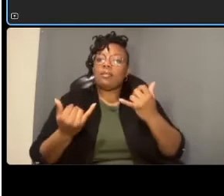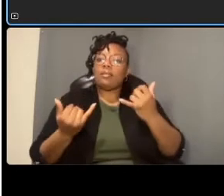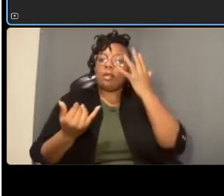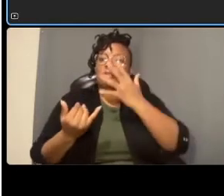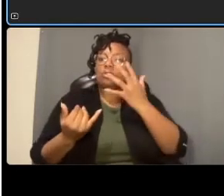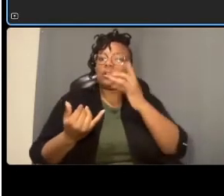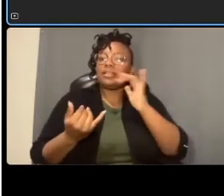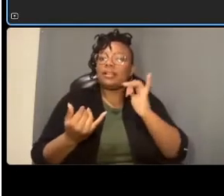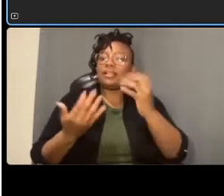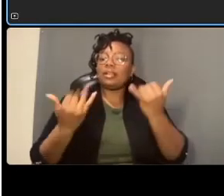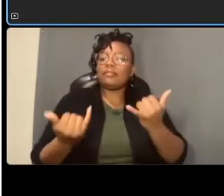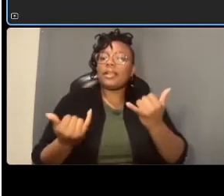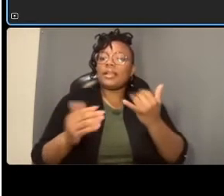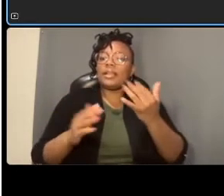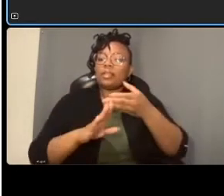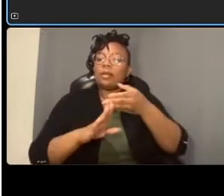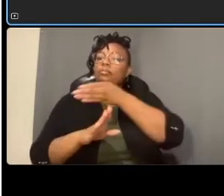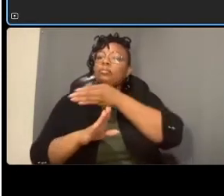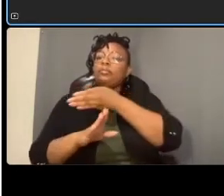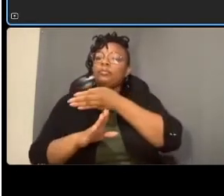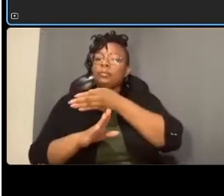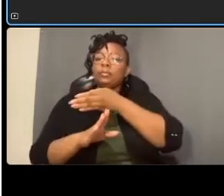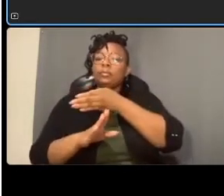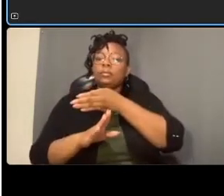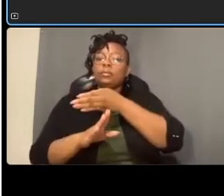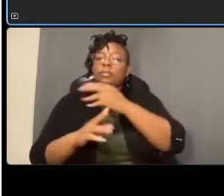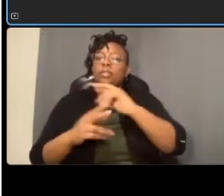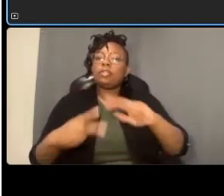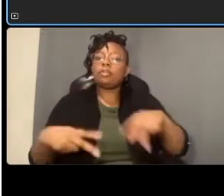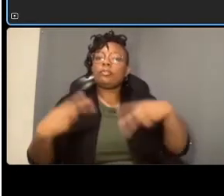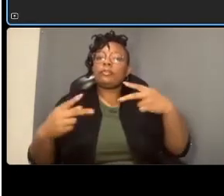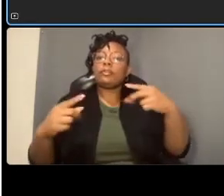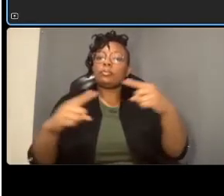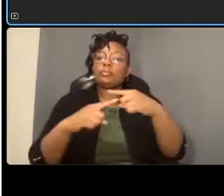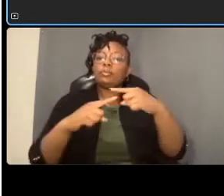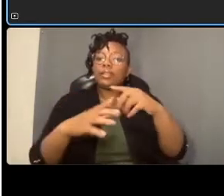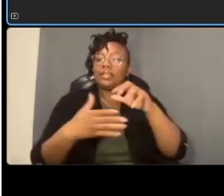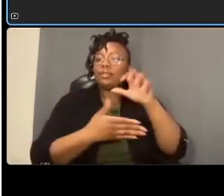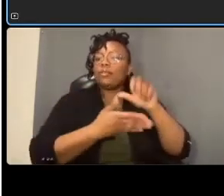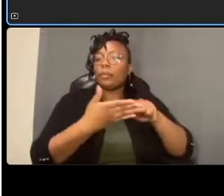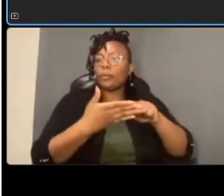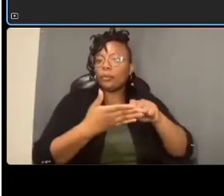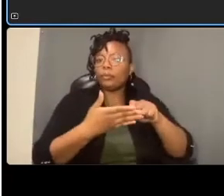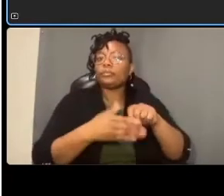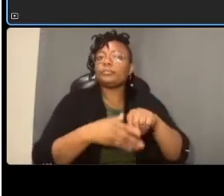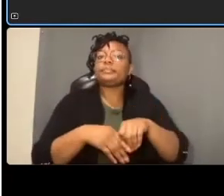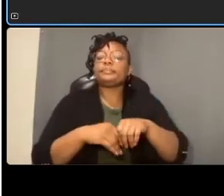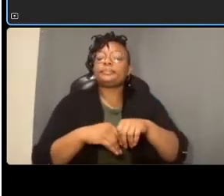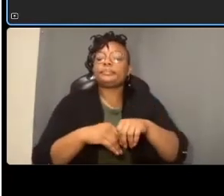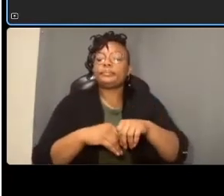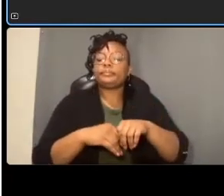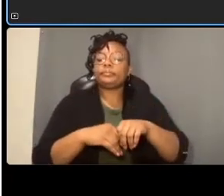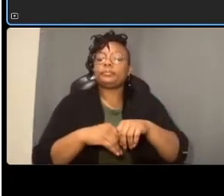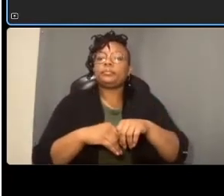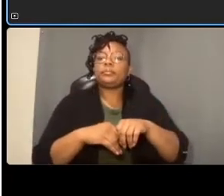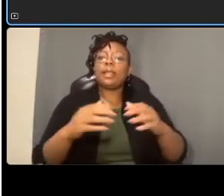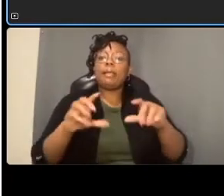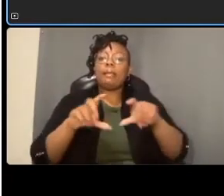reversible lanes being removed um and the bottom is the proposed concept so you may have gathered